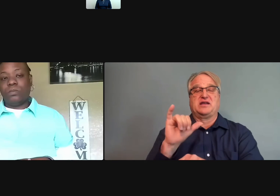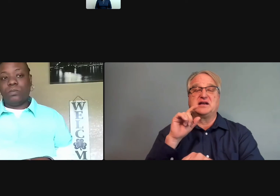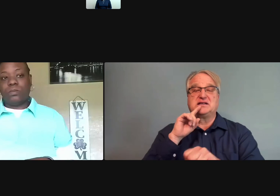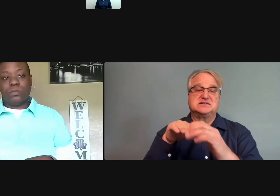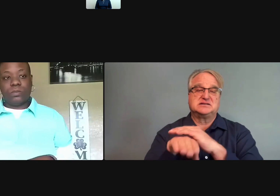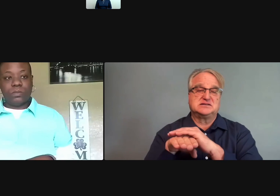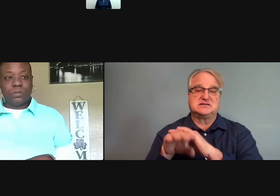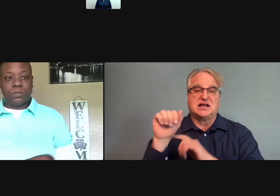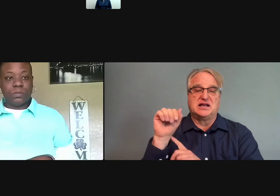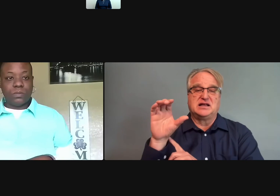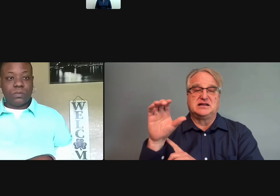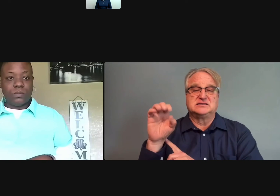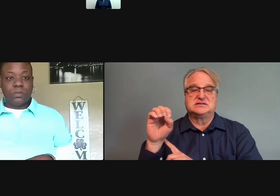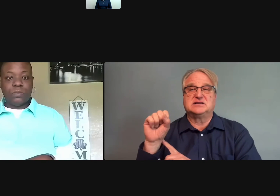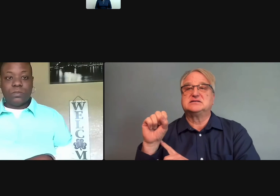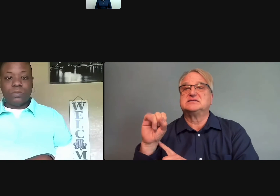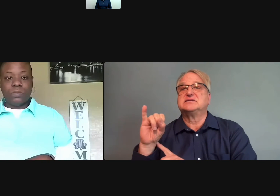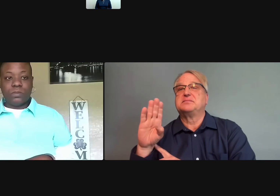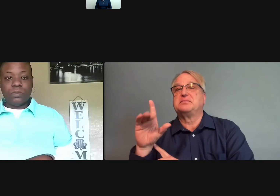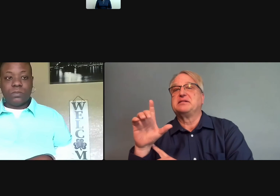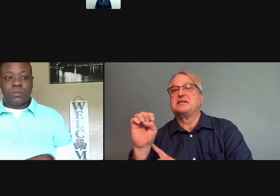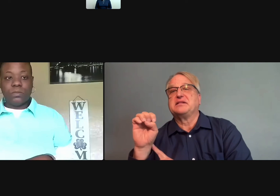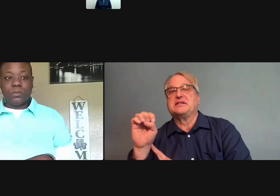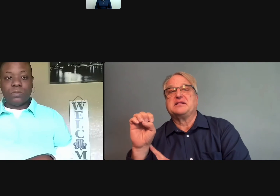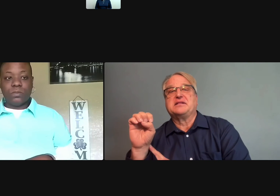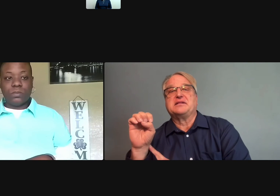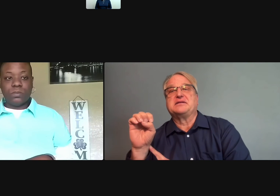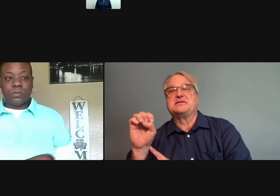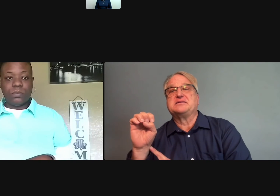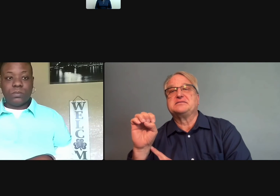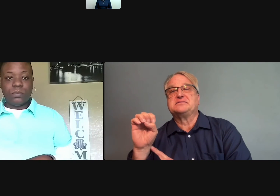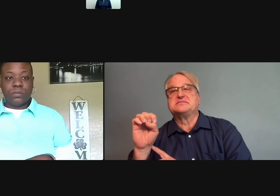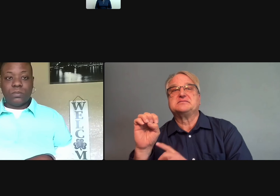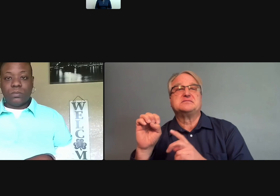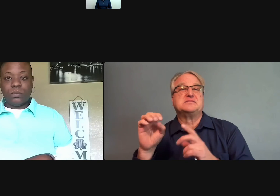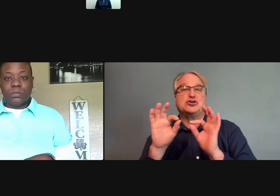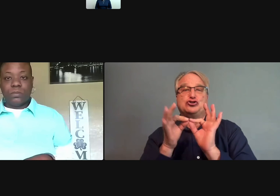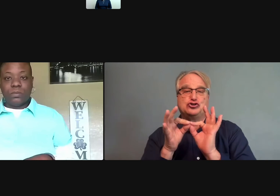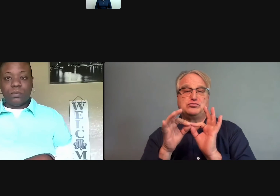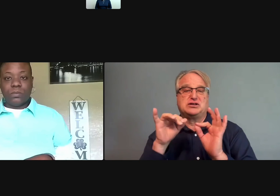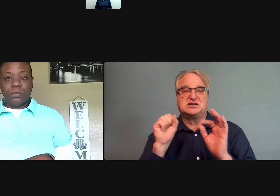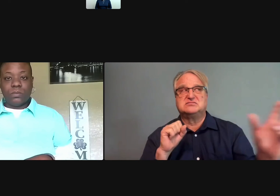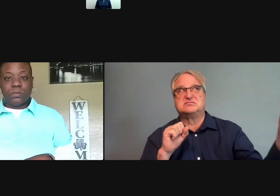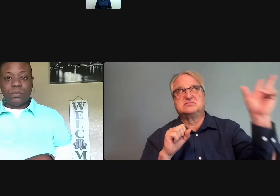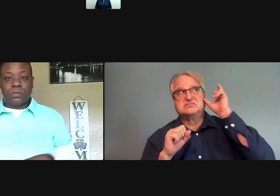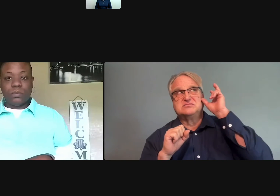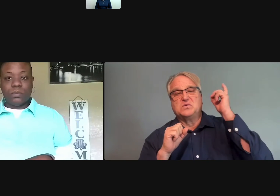more about doing work that's accessible, where the interpreter is hearing one language.